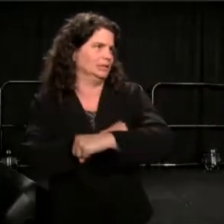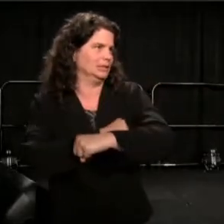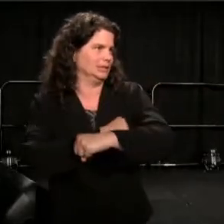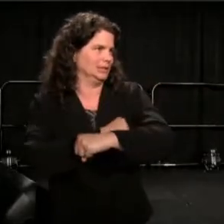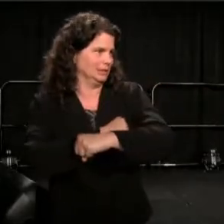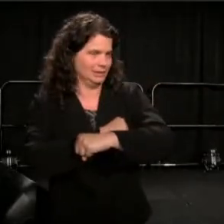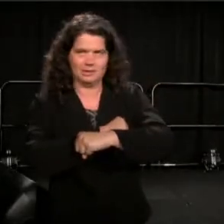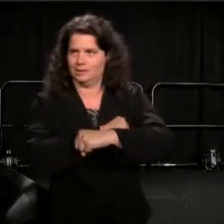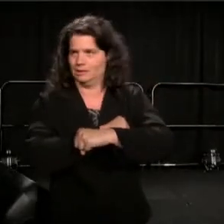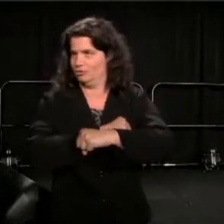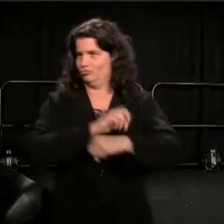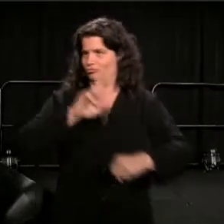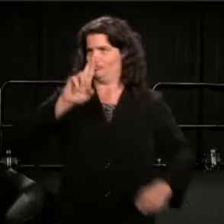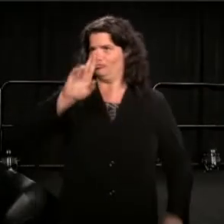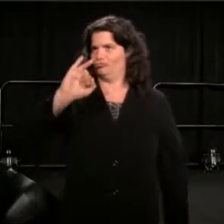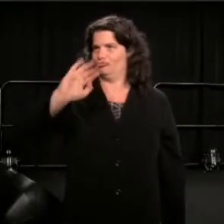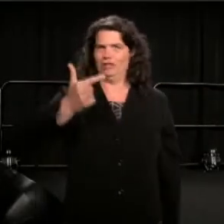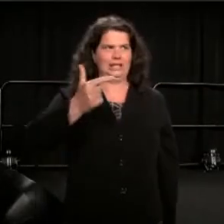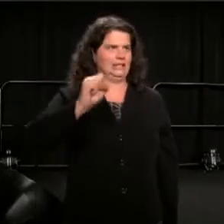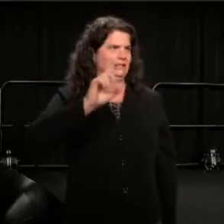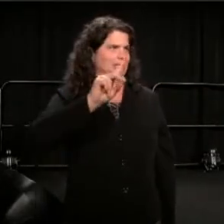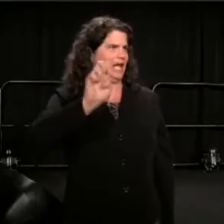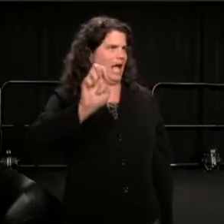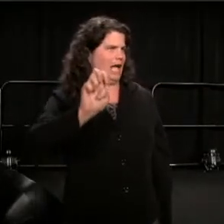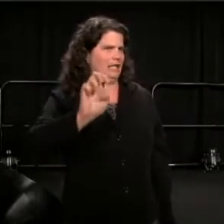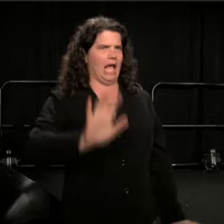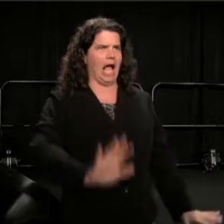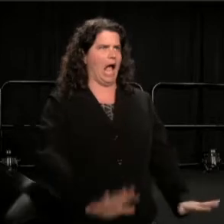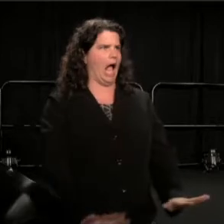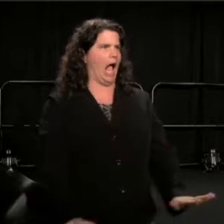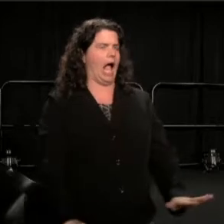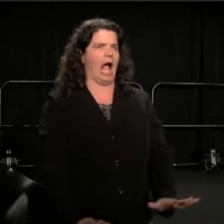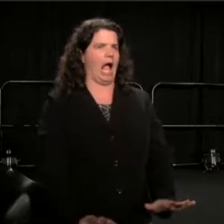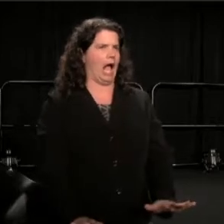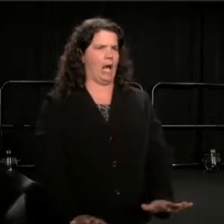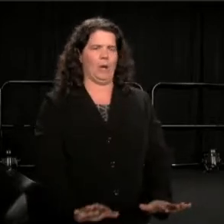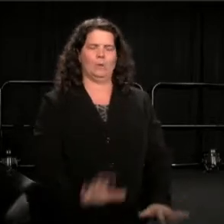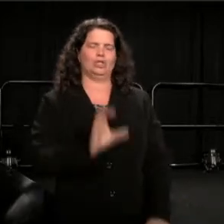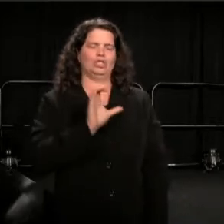Ring side. Oh Oh! The circus ensued.